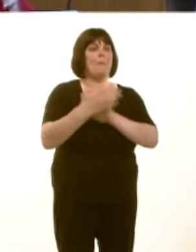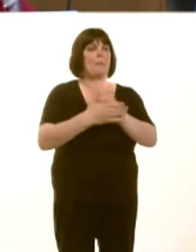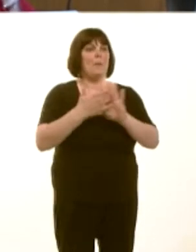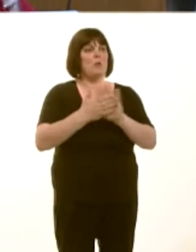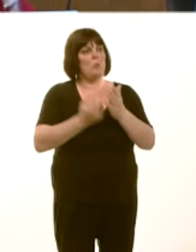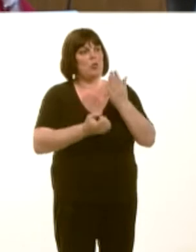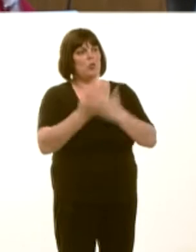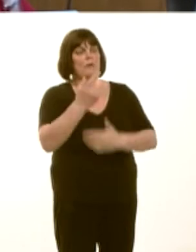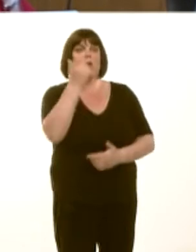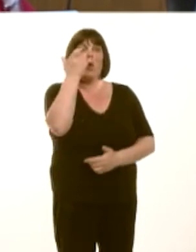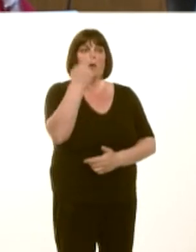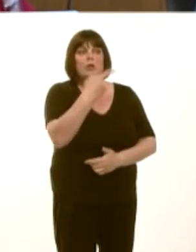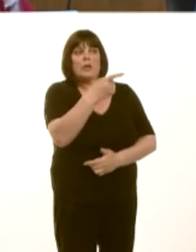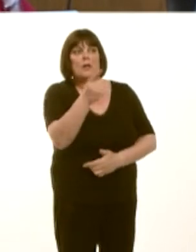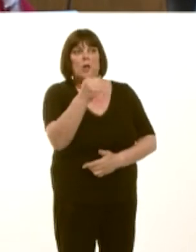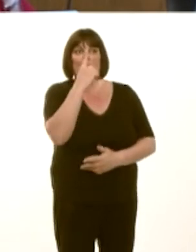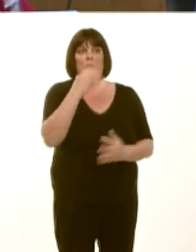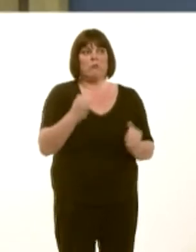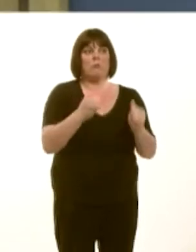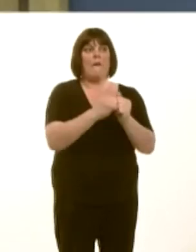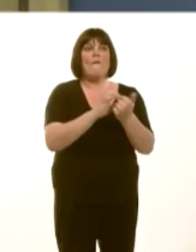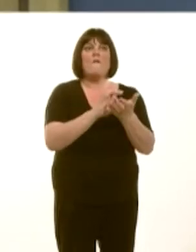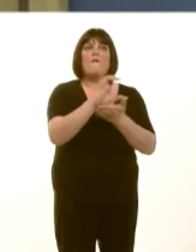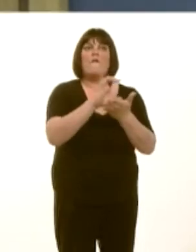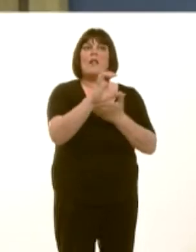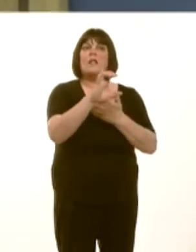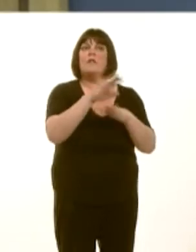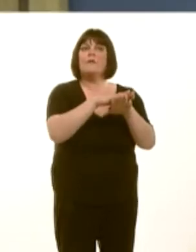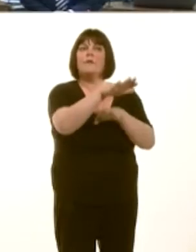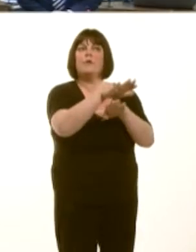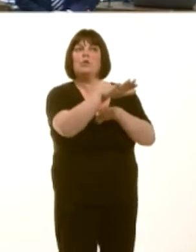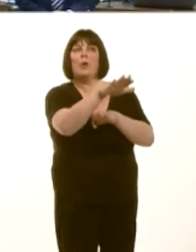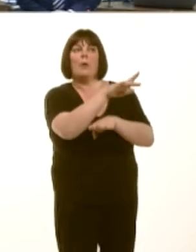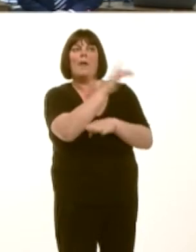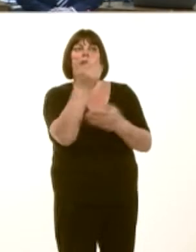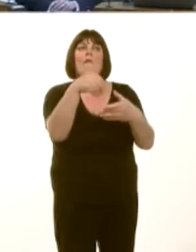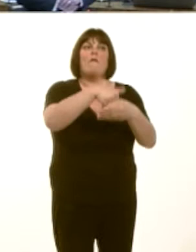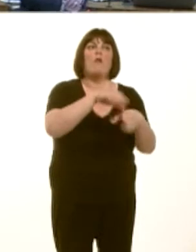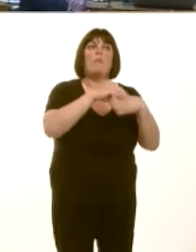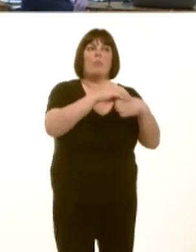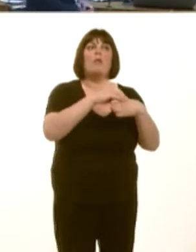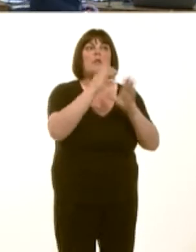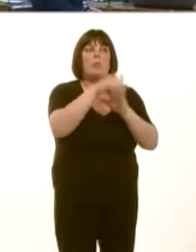mae yna gyfle nawr, wrth gwrs, i golegau sicrhau mwy o gyllid yn y dyfodol o achos y cynllun hwnnw.